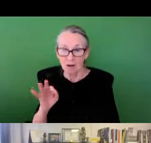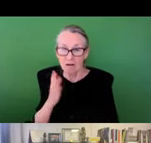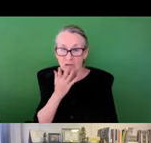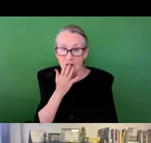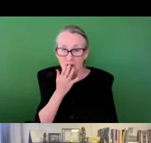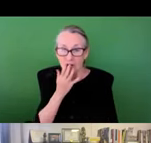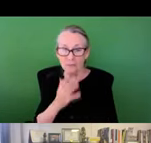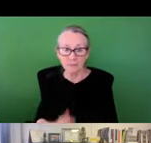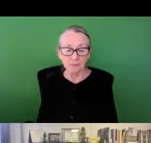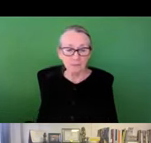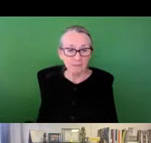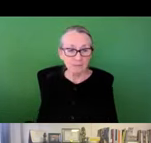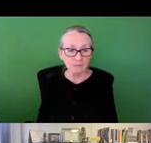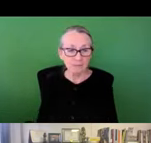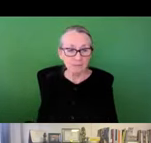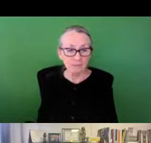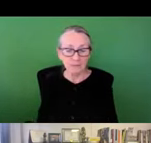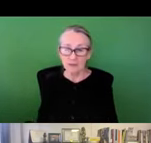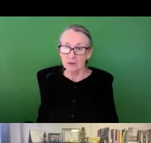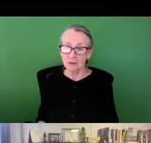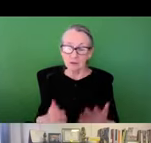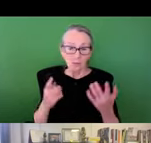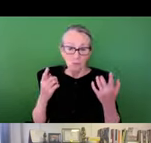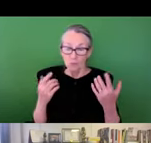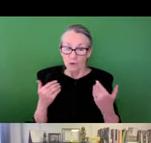the sewer and water systems particularly among poor people of color residents.